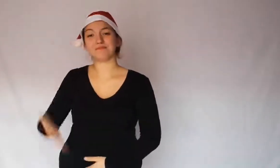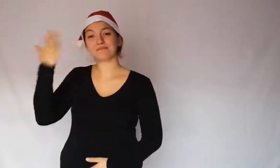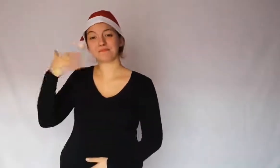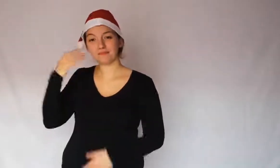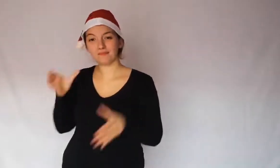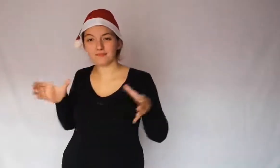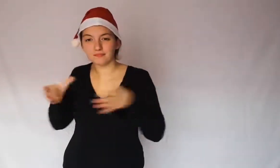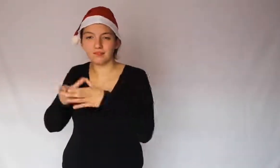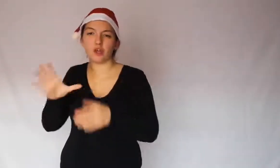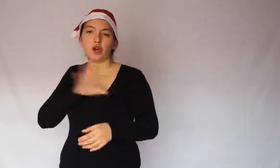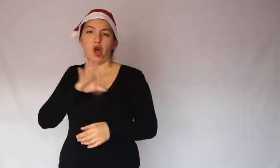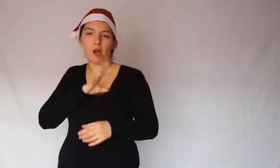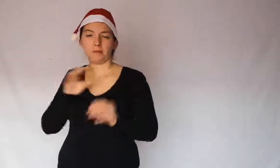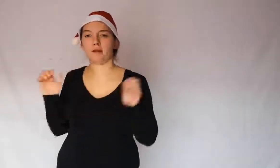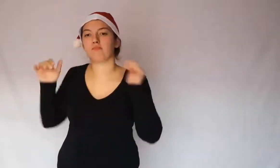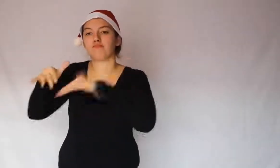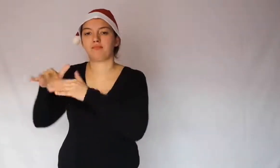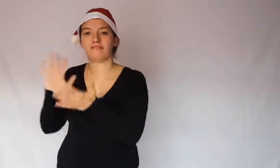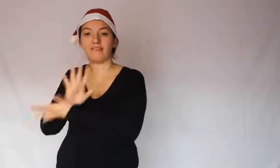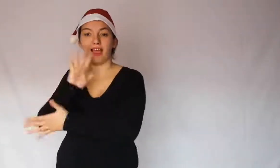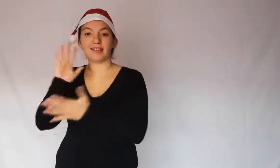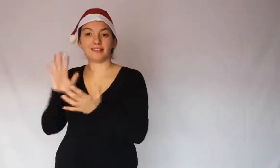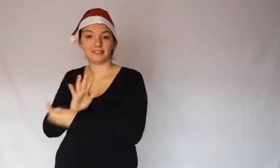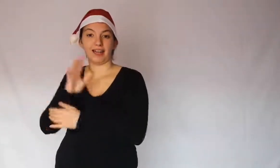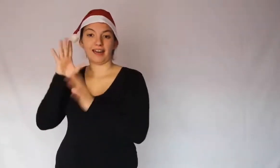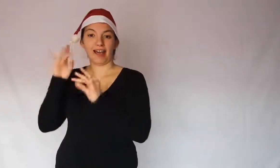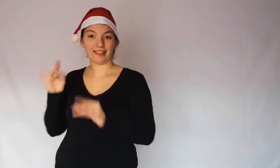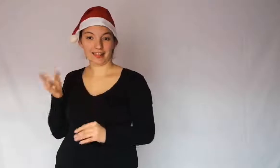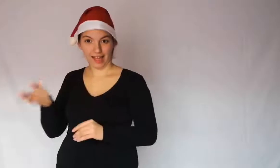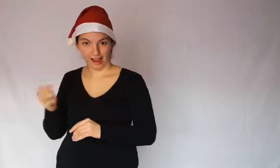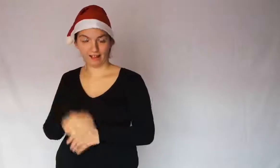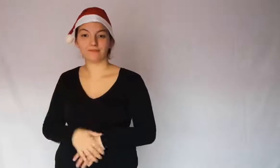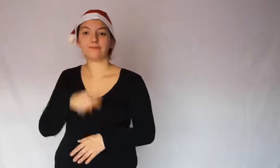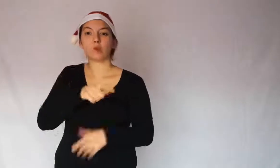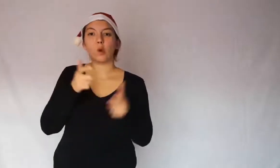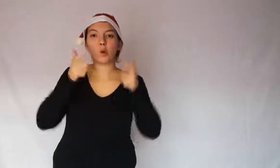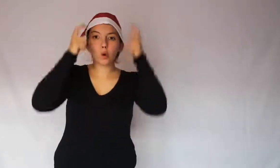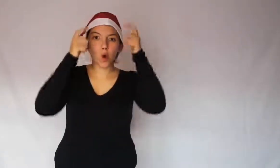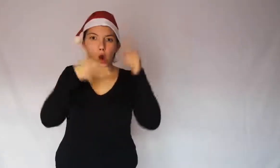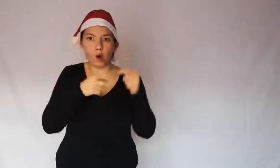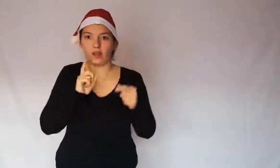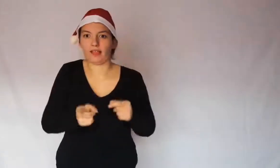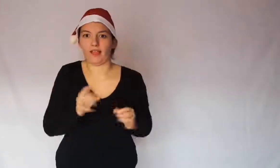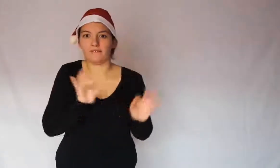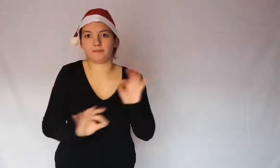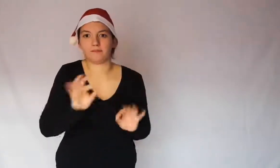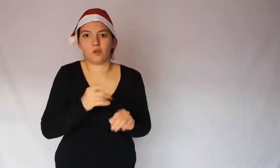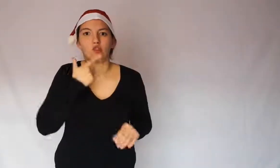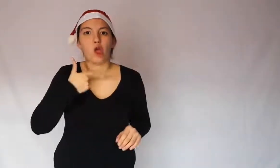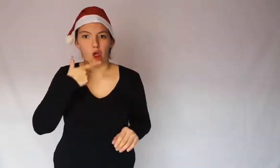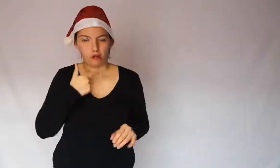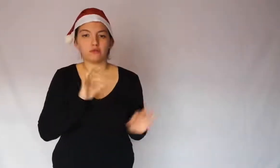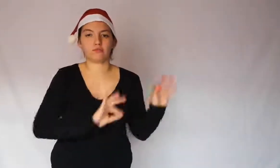Some nobles gathered for the Christmas party and the cook had to prepare a cake,